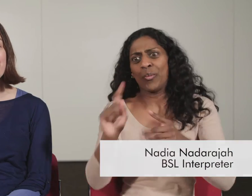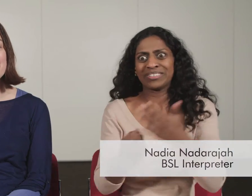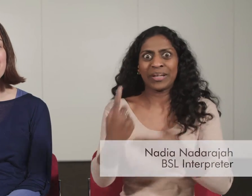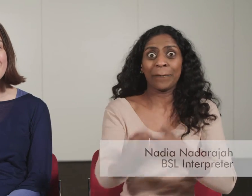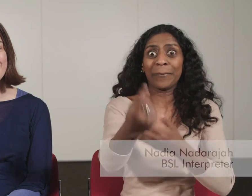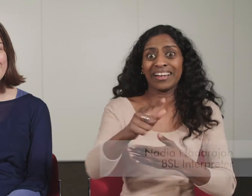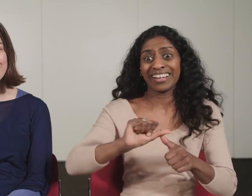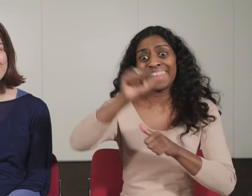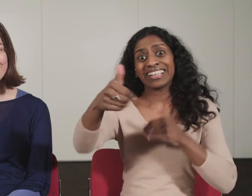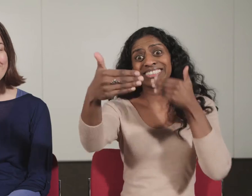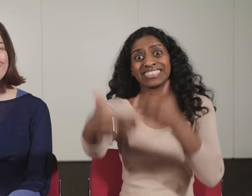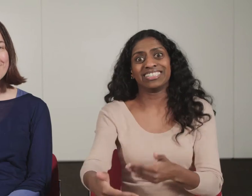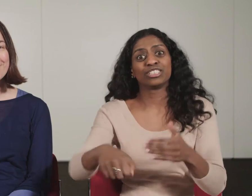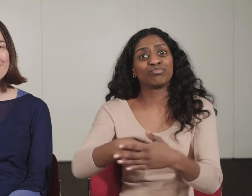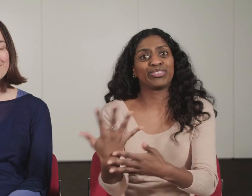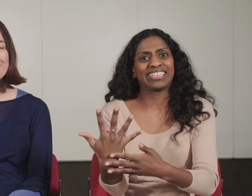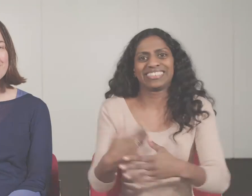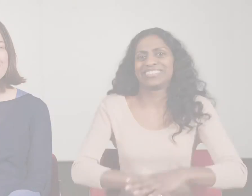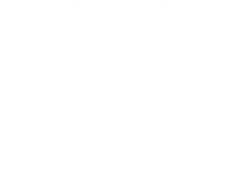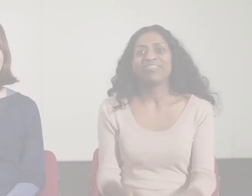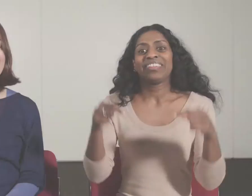our spring season.